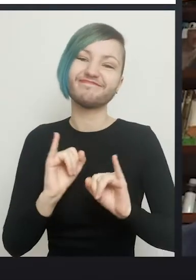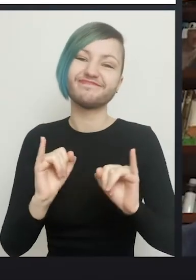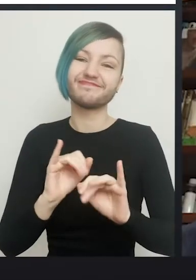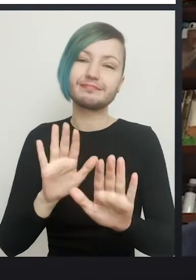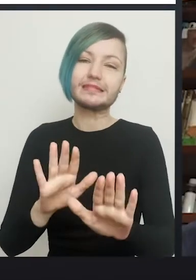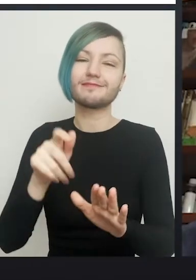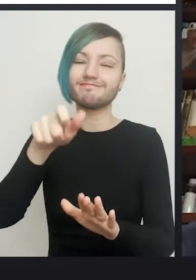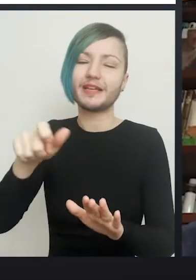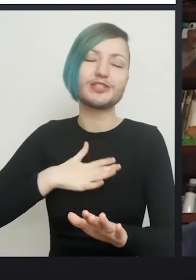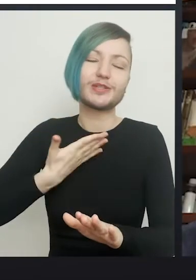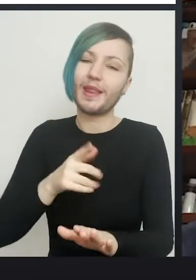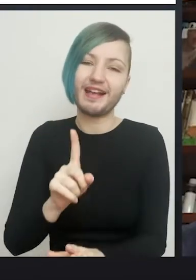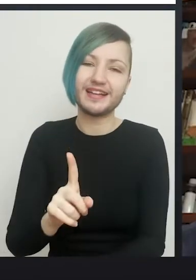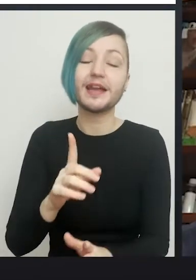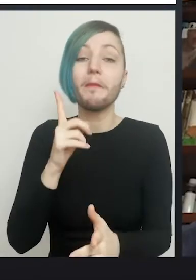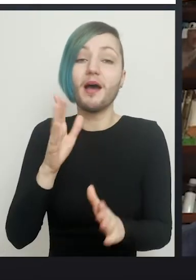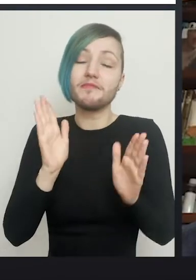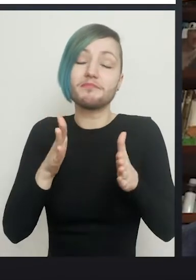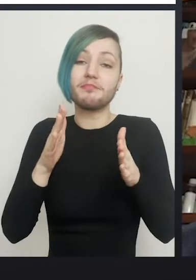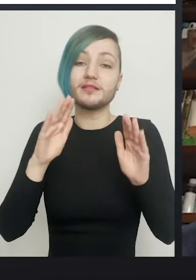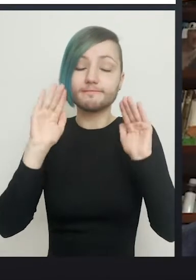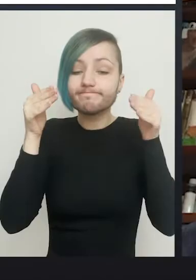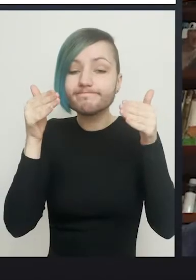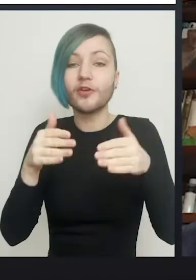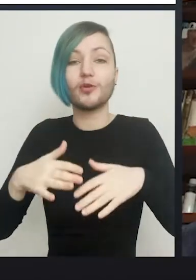most patients don't particularly like, is we have to focus on the bit we're going to operate on.